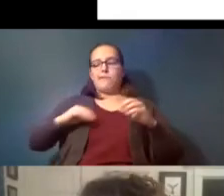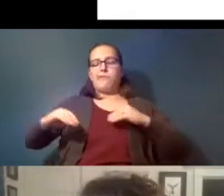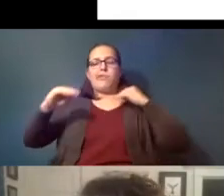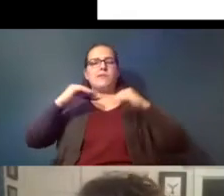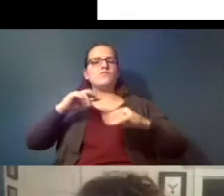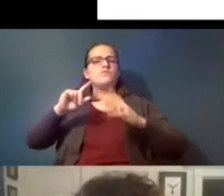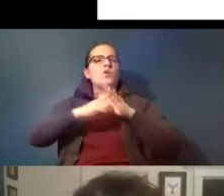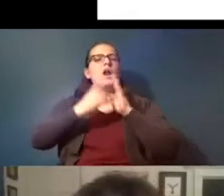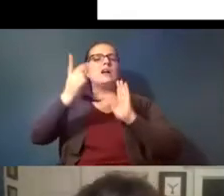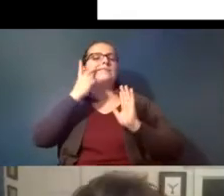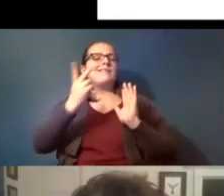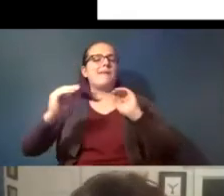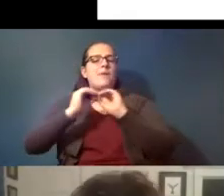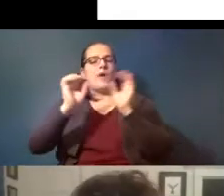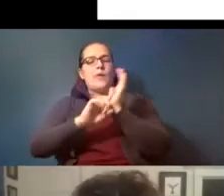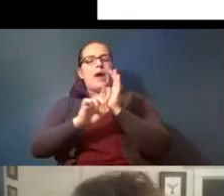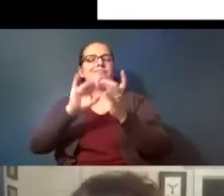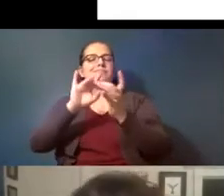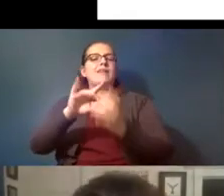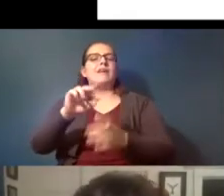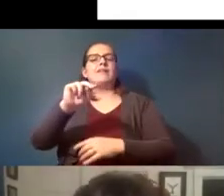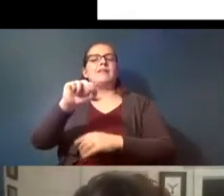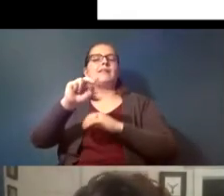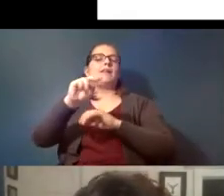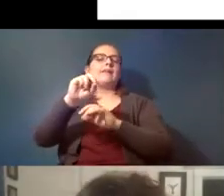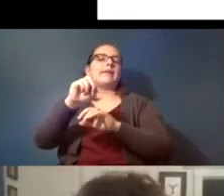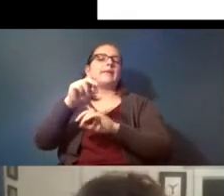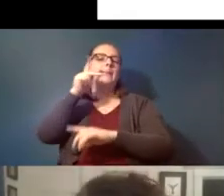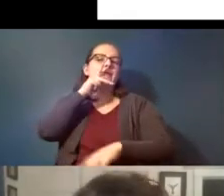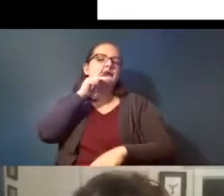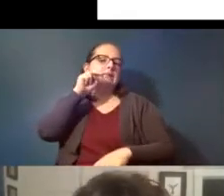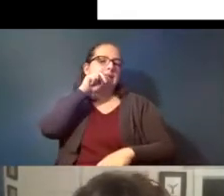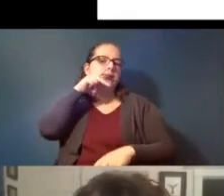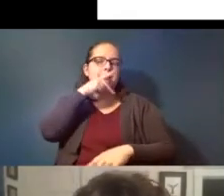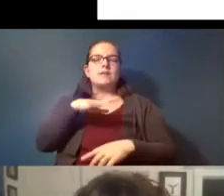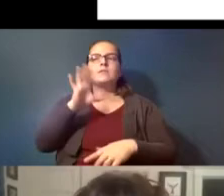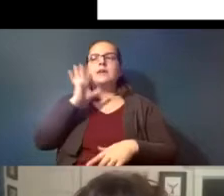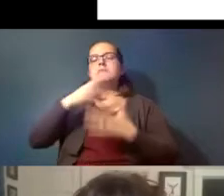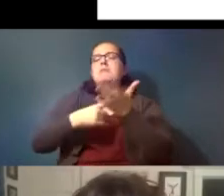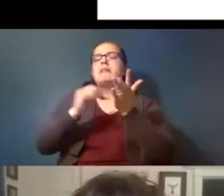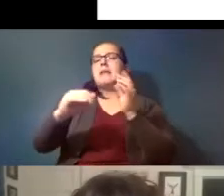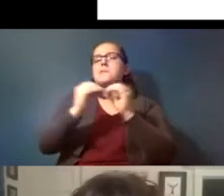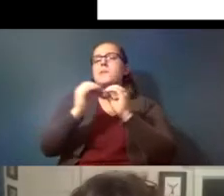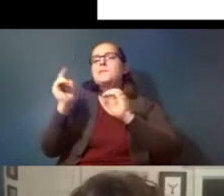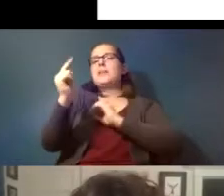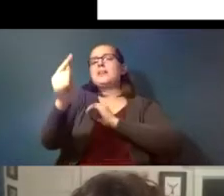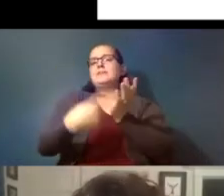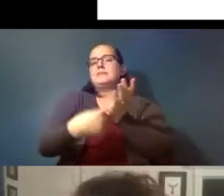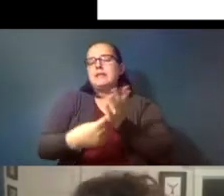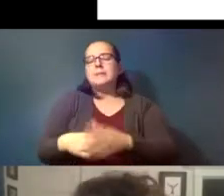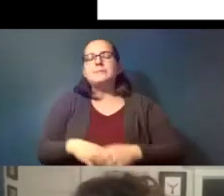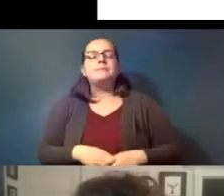research on nanoplastics as well i'll talk a bit more about that later in the talk so i'm going